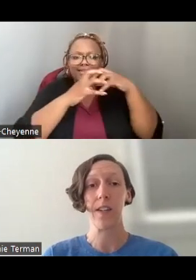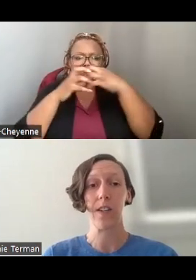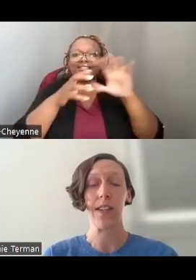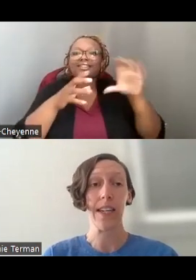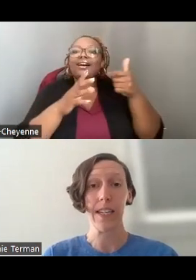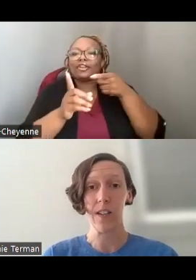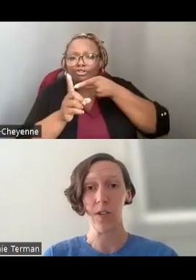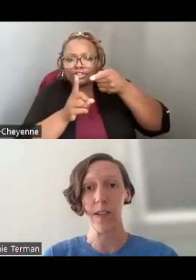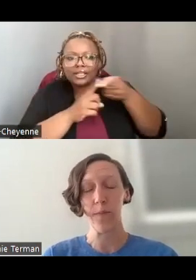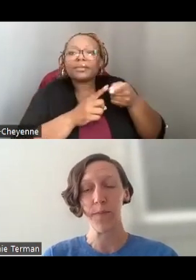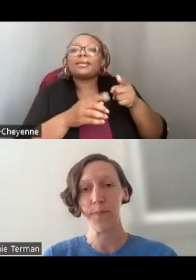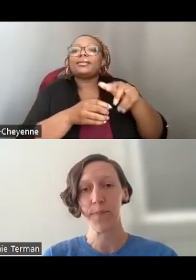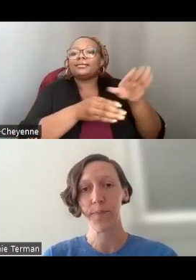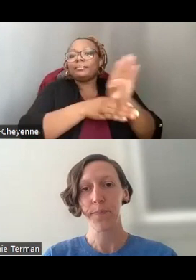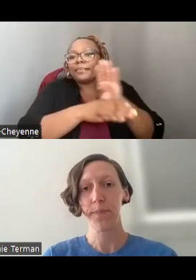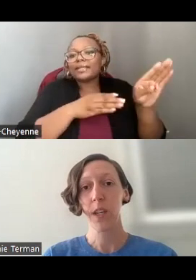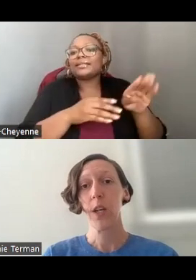SECTORS, AND INDUSTRIES.